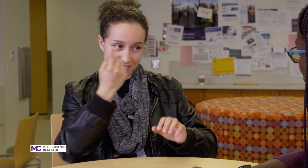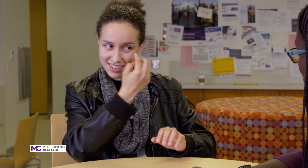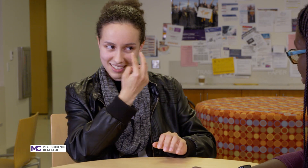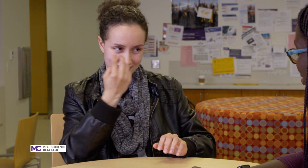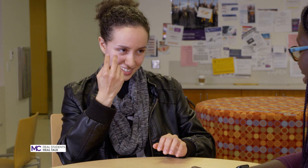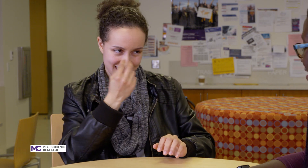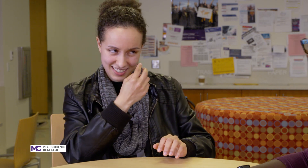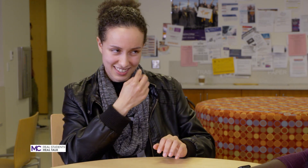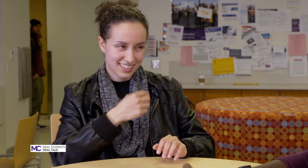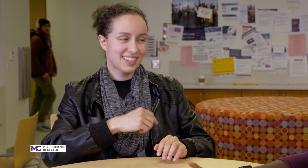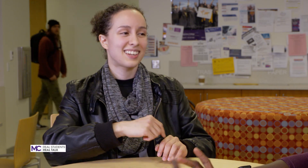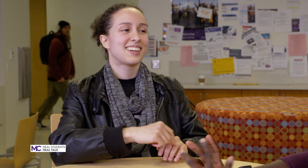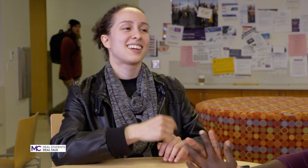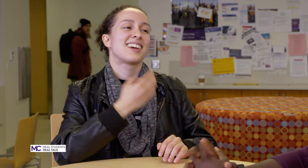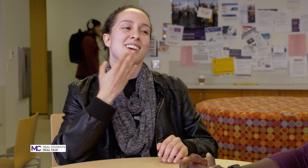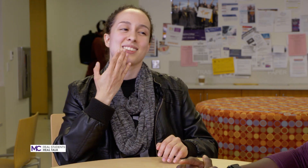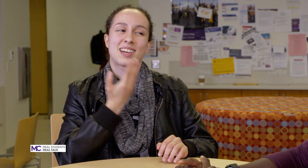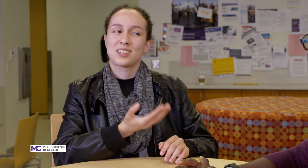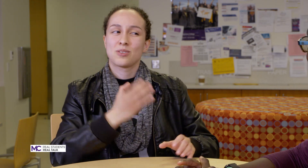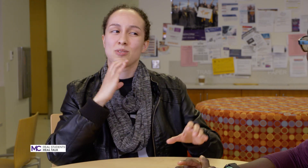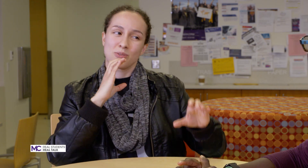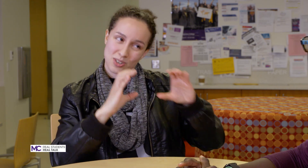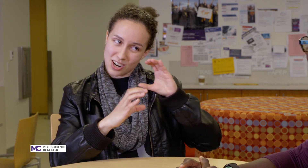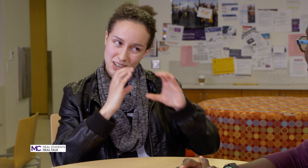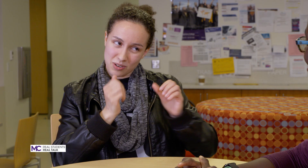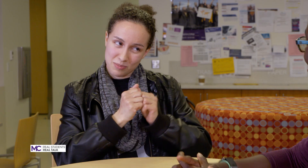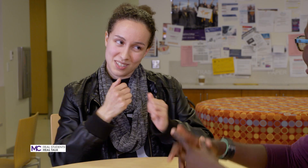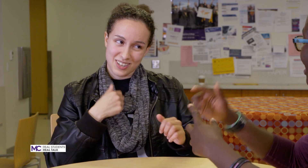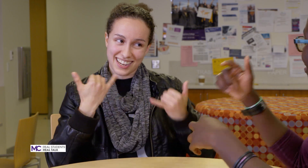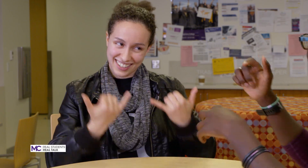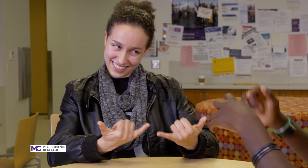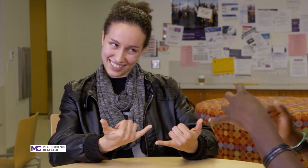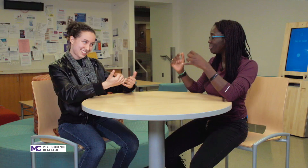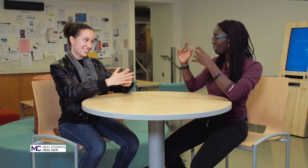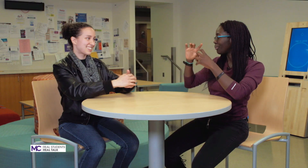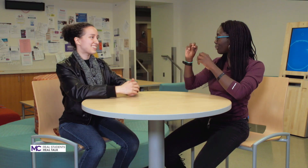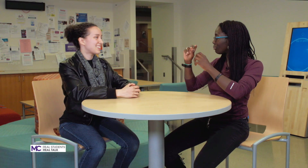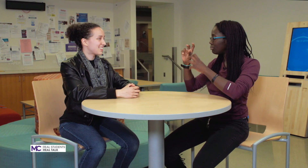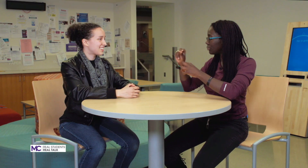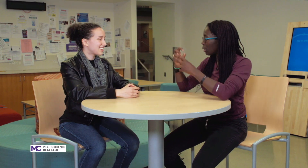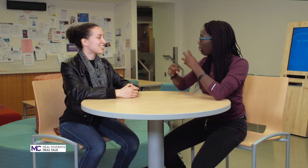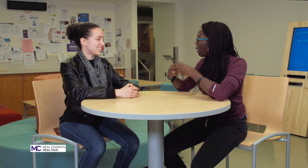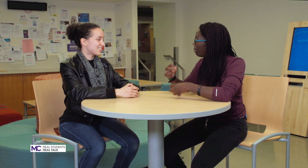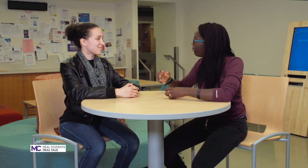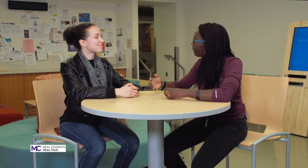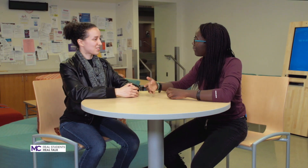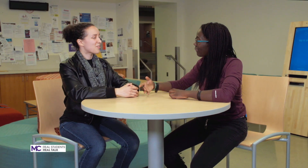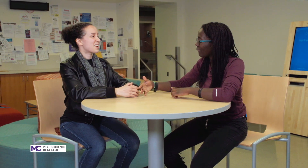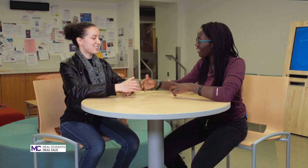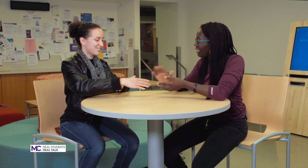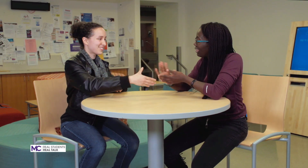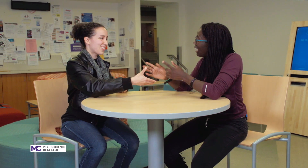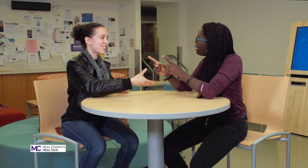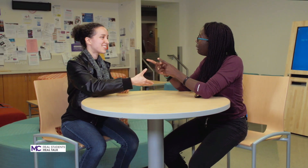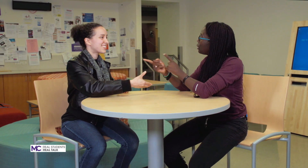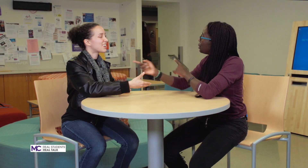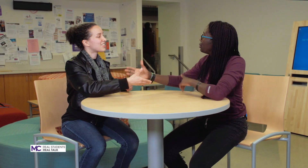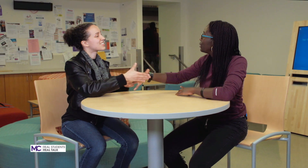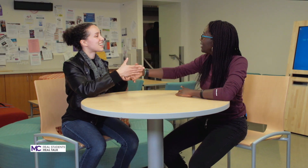huh thank you for talking with me today yes no problem, nice to meet you it's nice